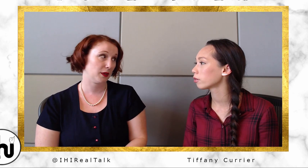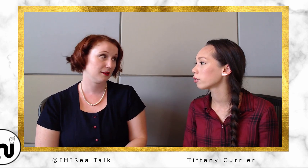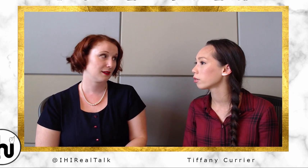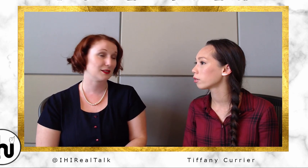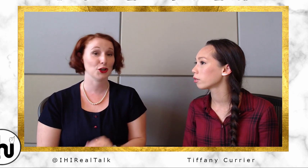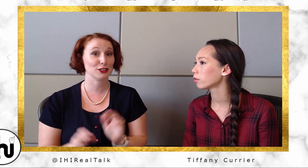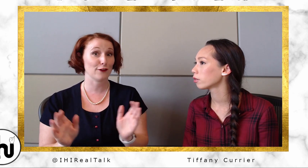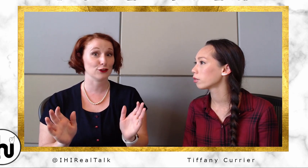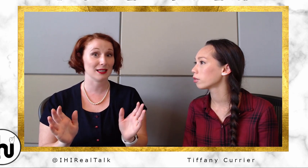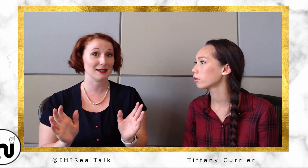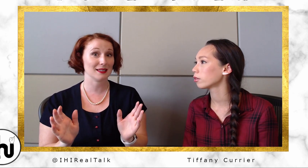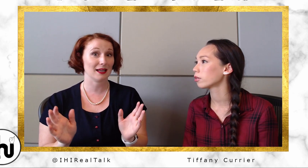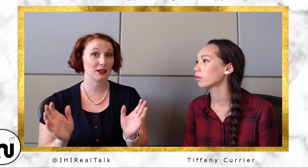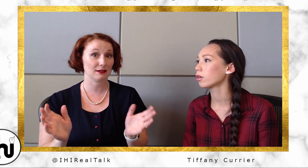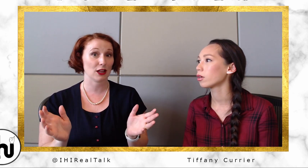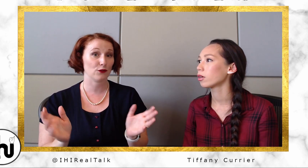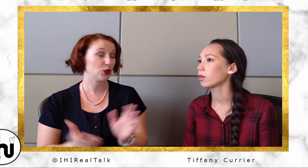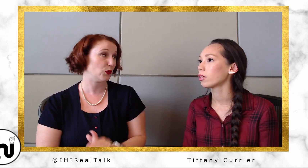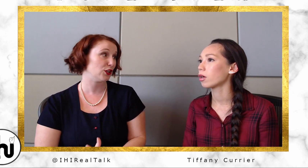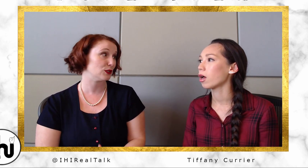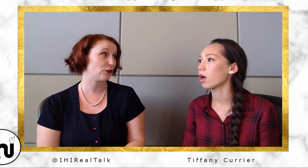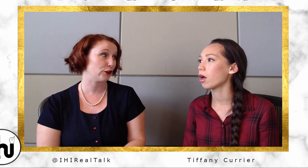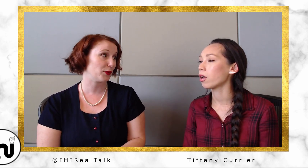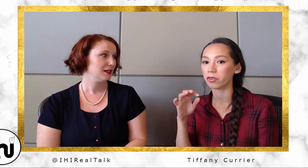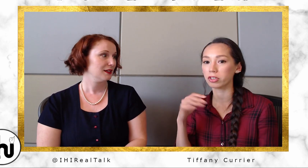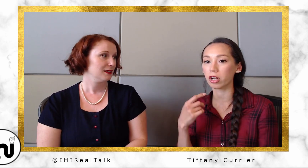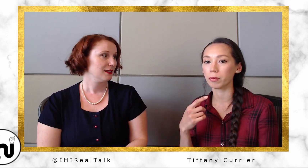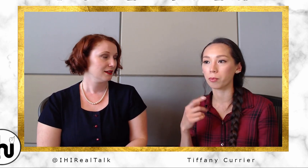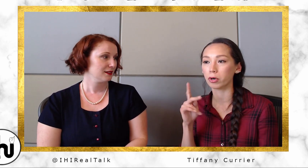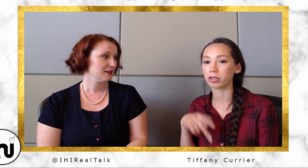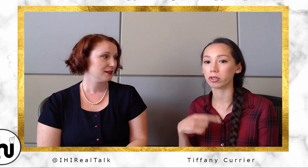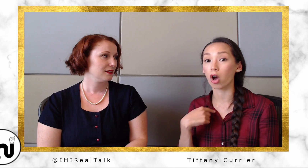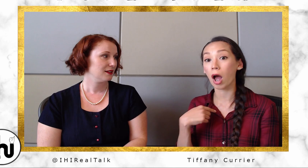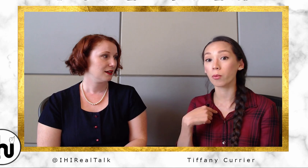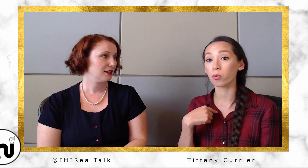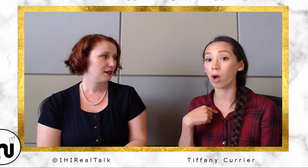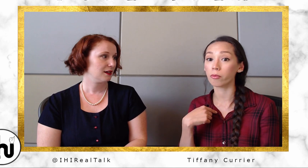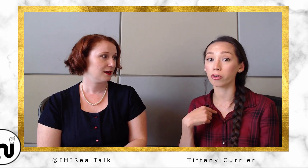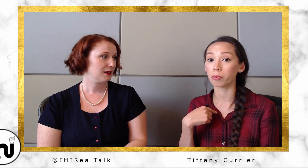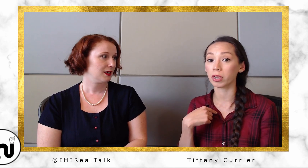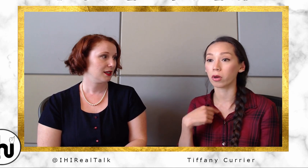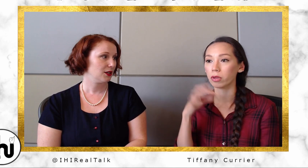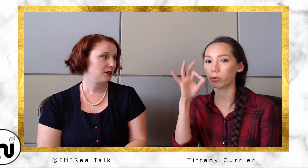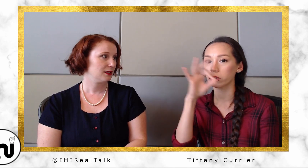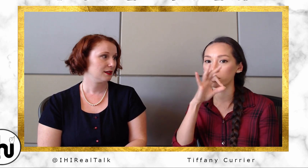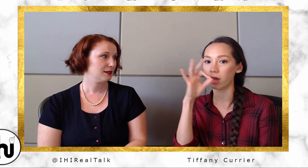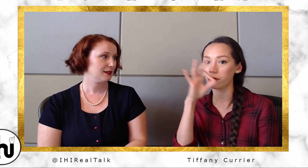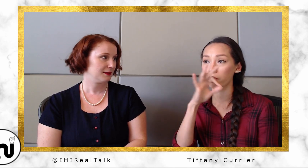There are several signs that, in California, we use for "Philippines." Tiffany: If you're talking about a person, "I'm, I'm Filipino." They would use the "F."